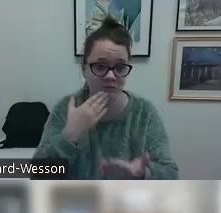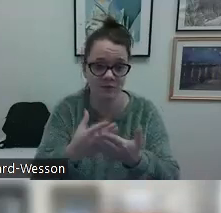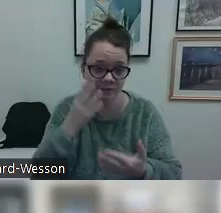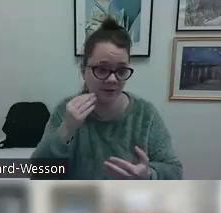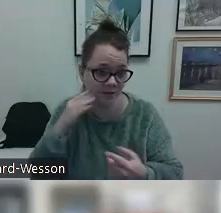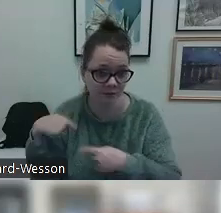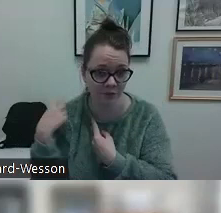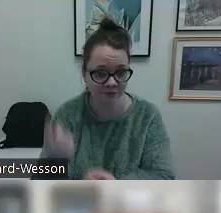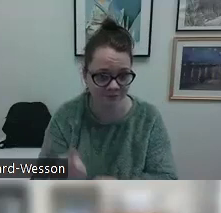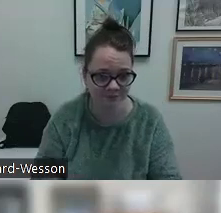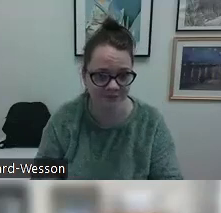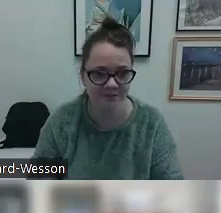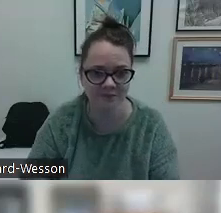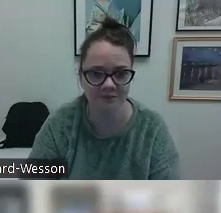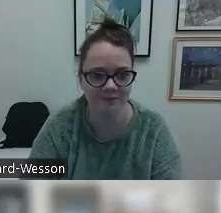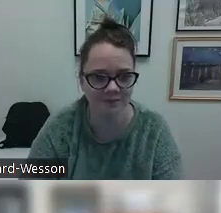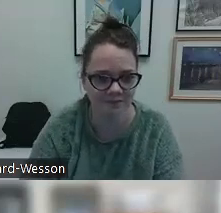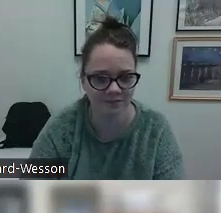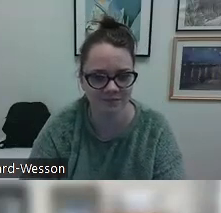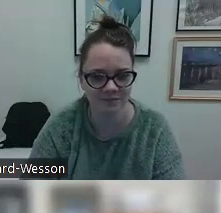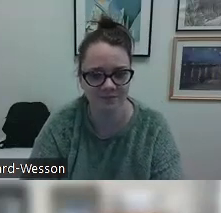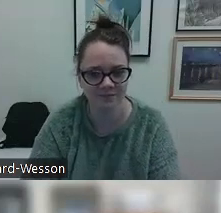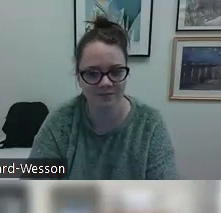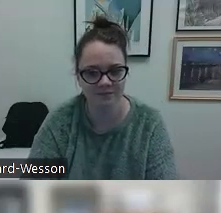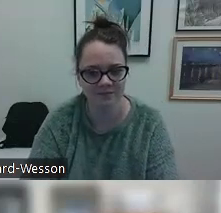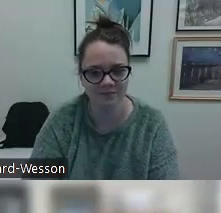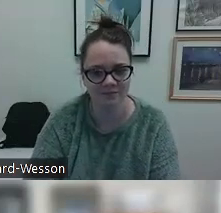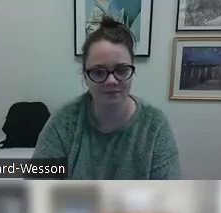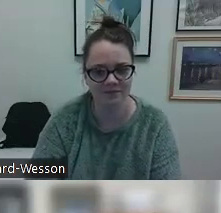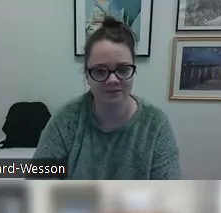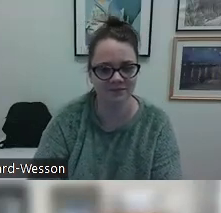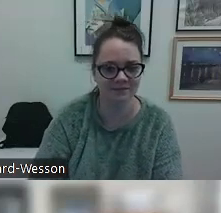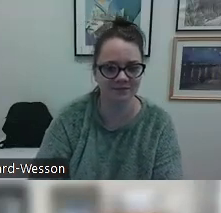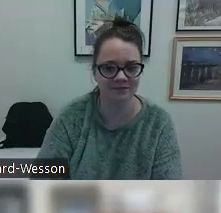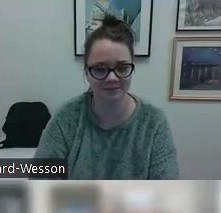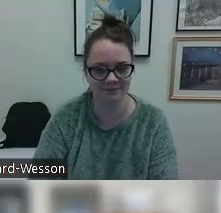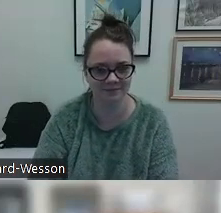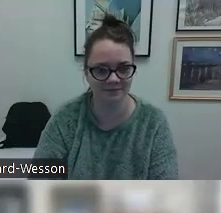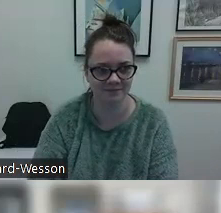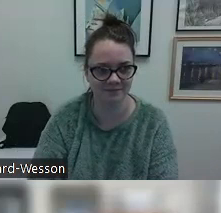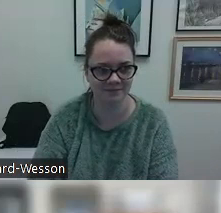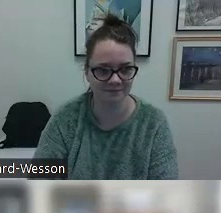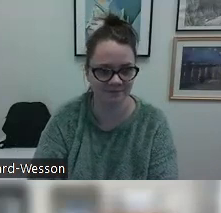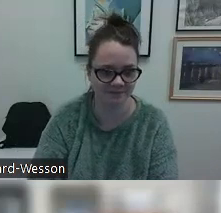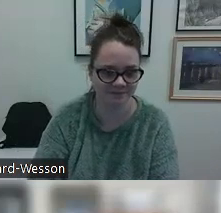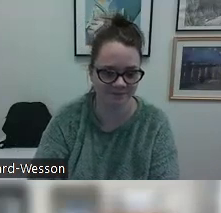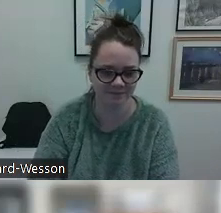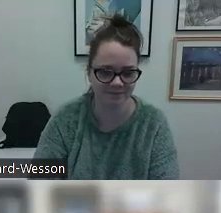to meet and work with peers and share experiences.